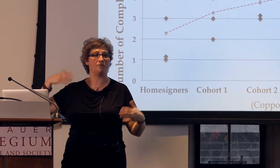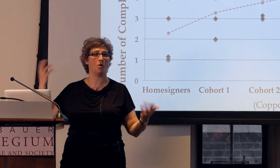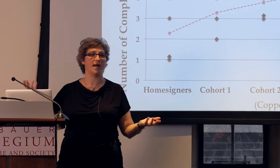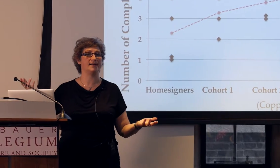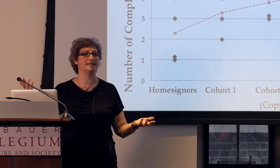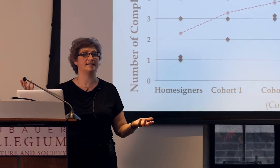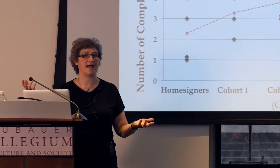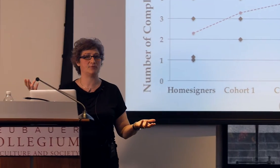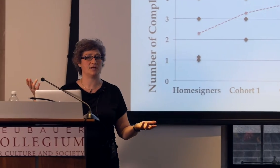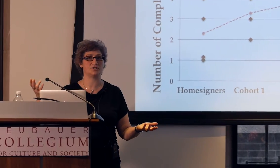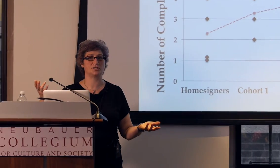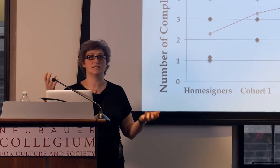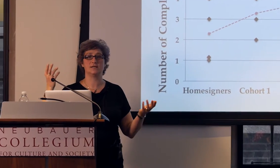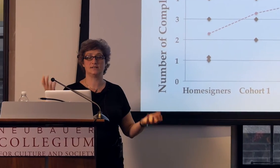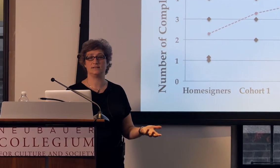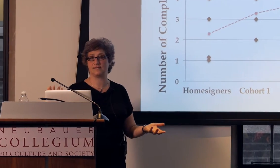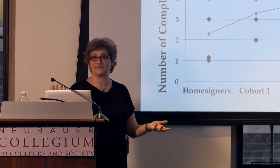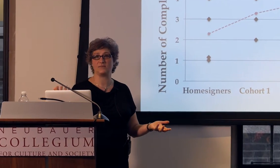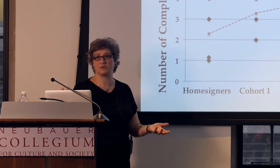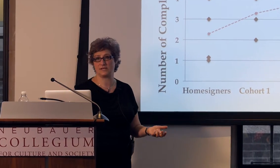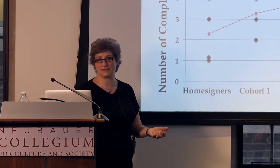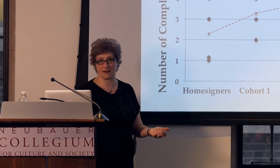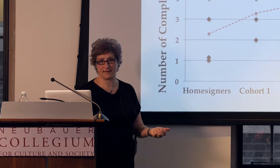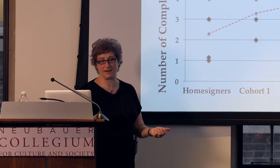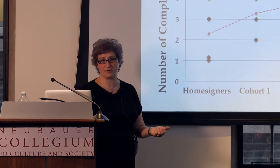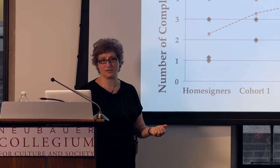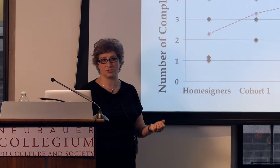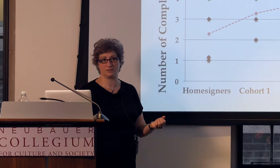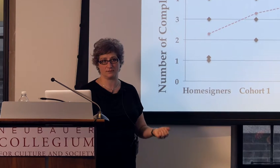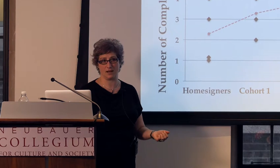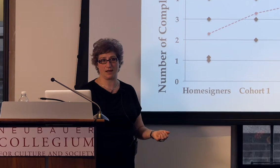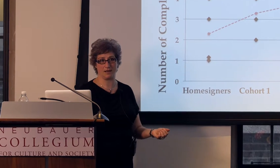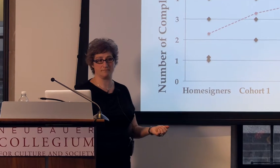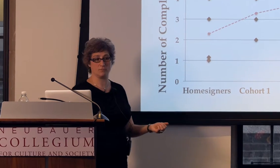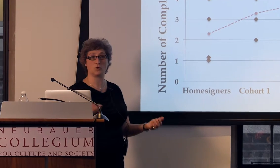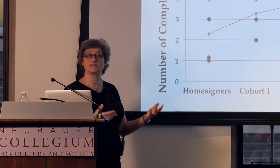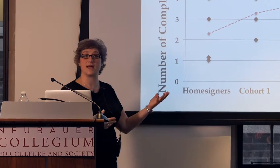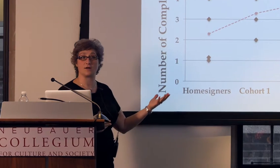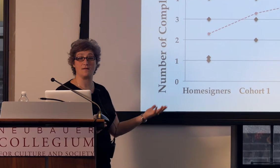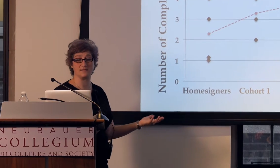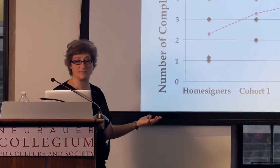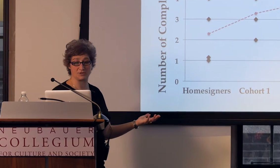of what an established deaf community sign language looks like on this measure.